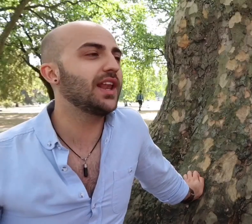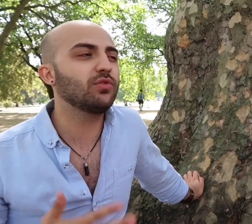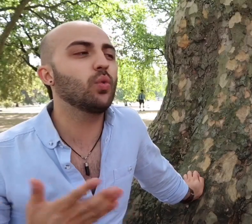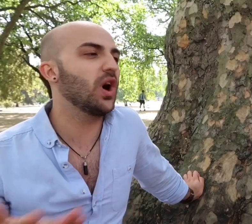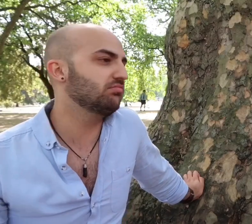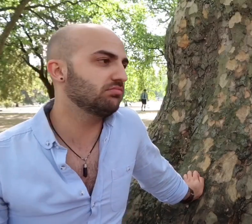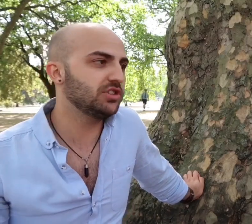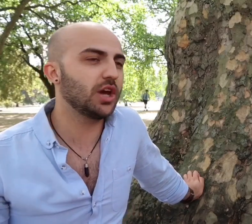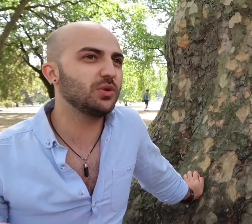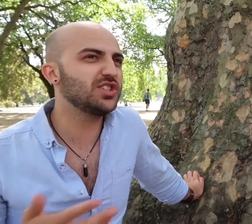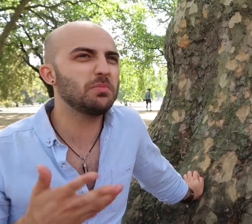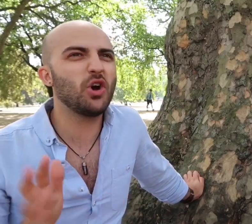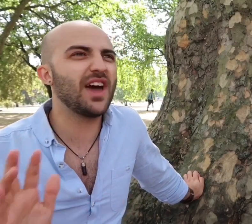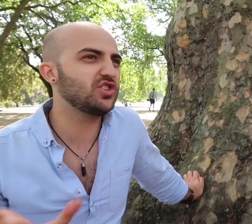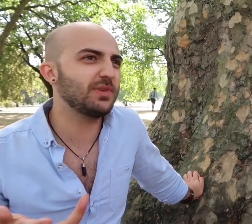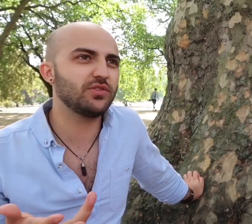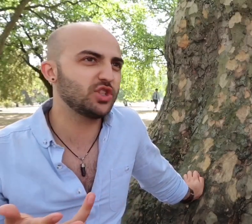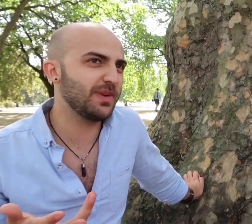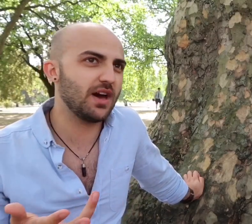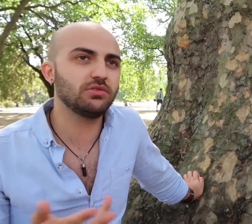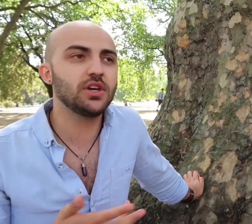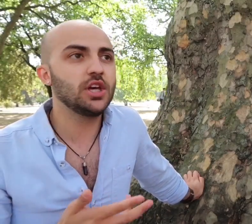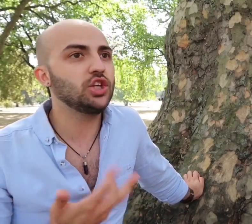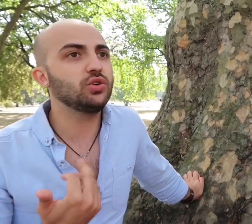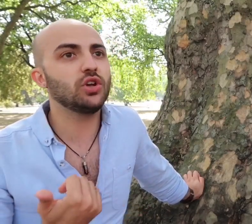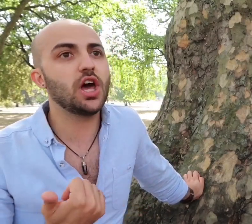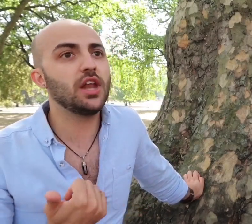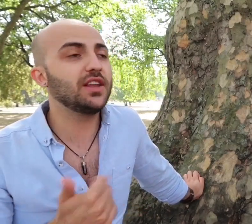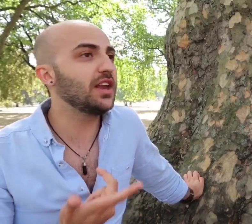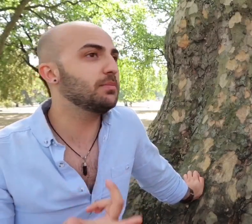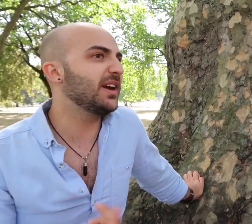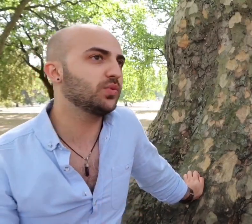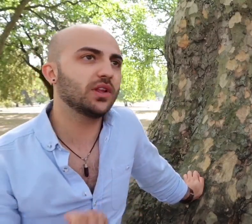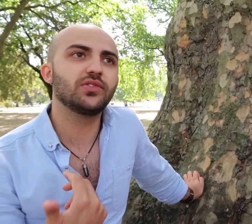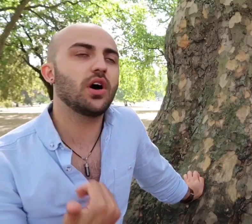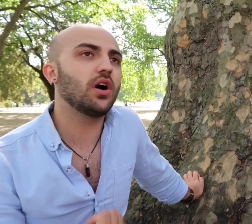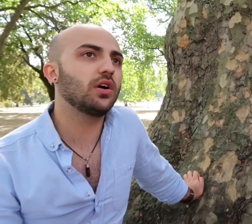a level-one.. you know on average is about £300. You can learn... london-based ones are